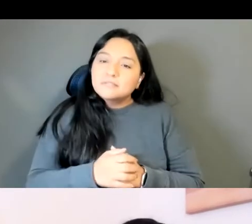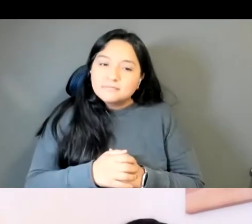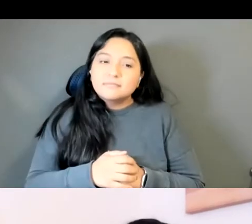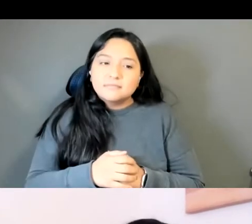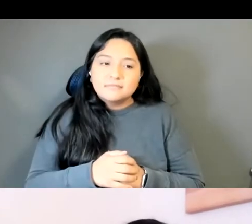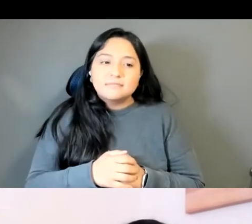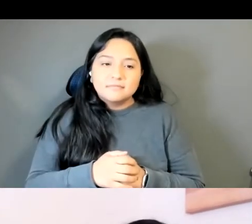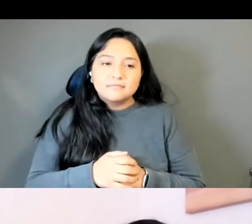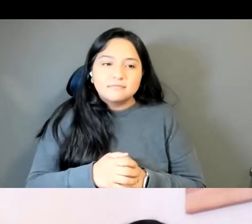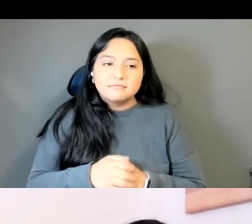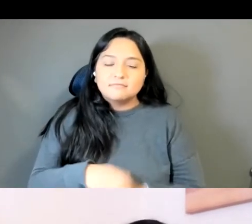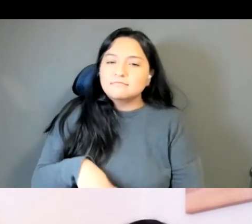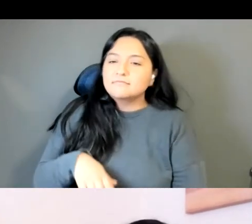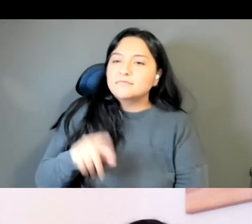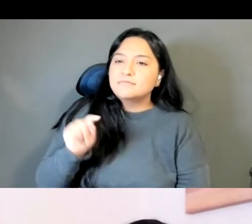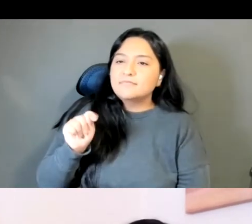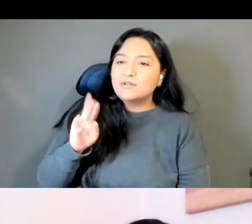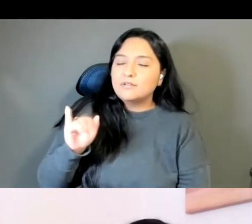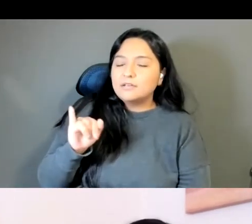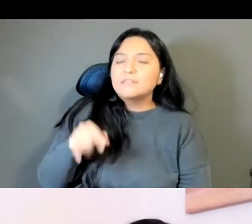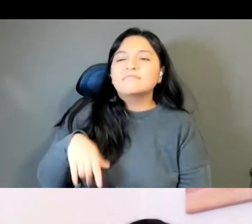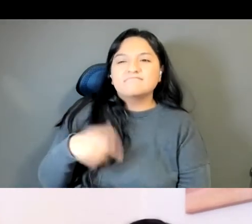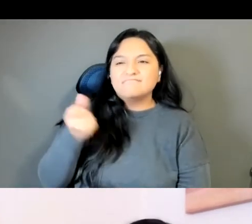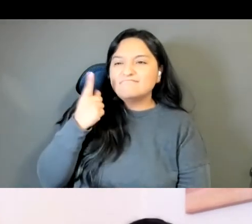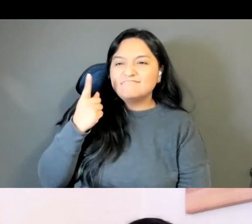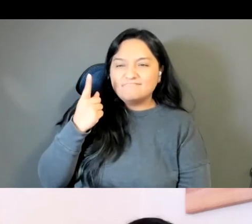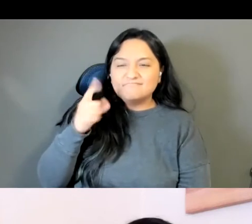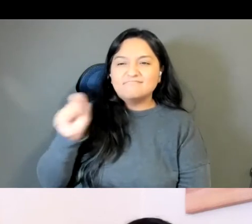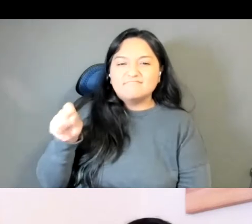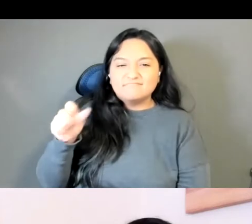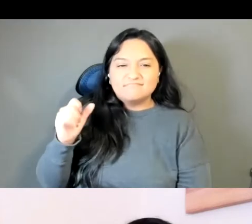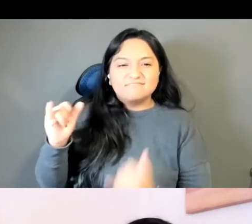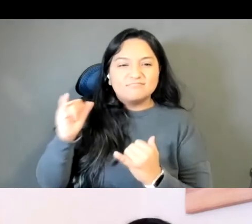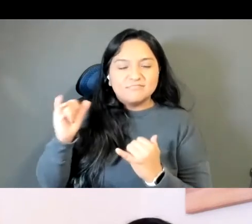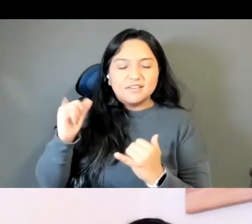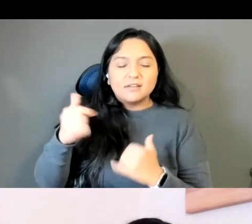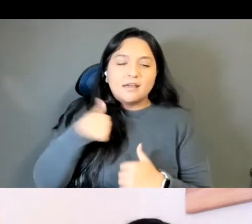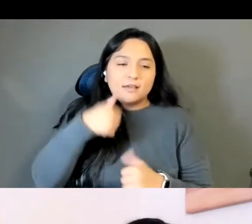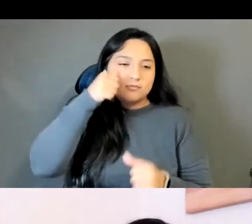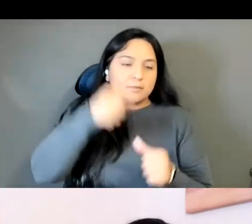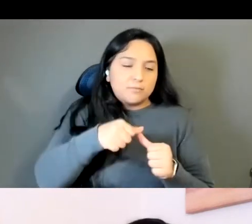I just relate to what you said so much I remember also, because I lived in Bangkok and I didn't